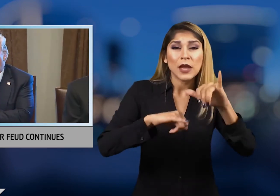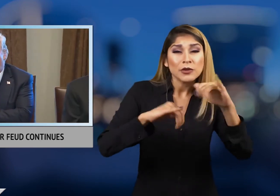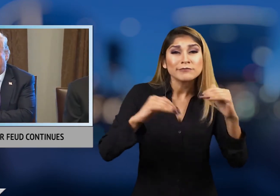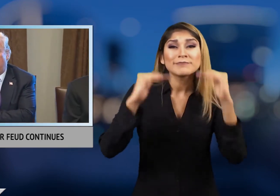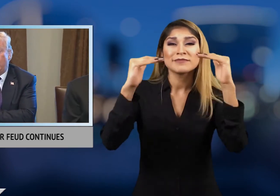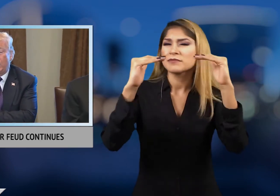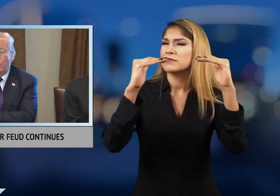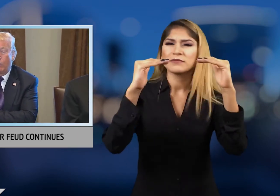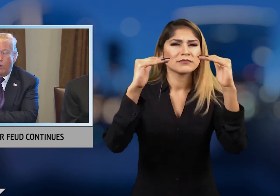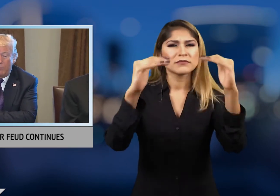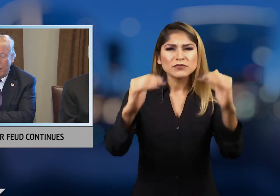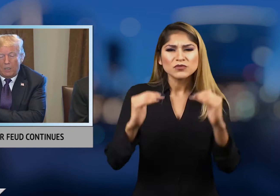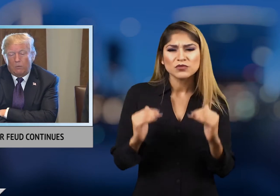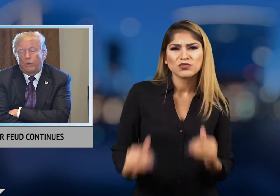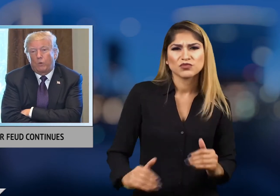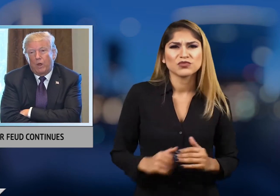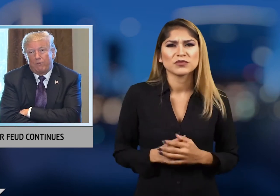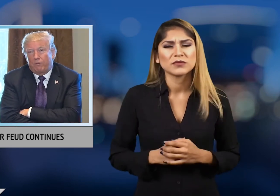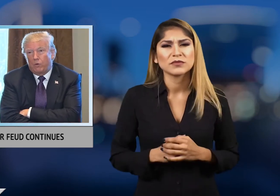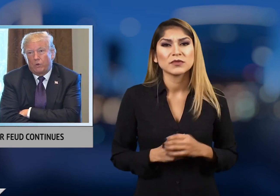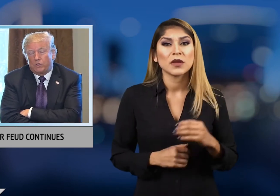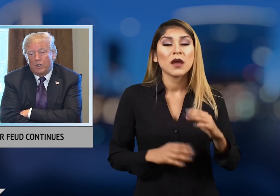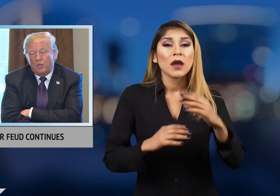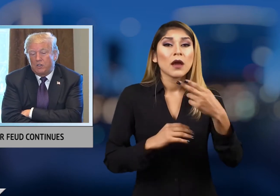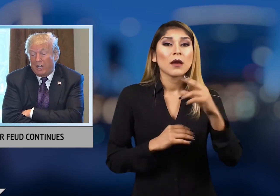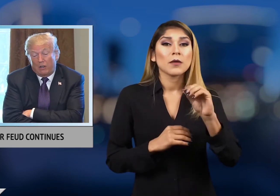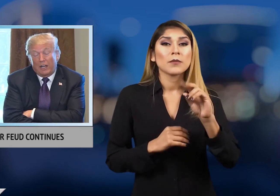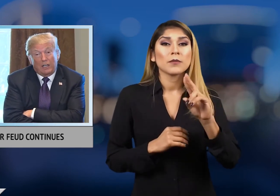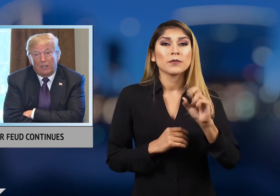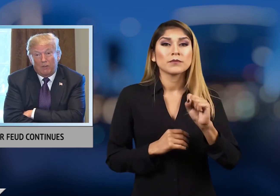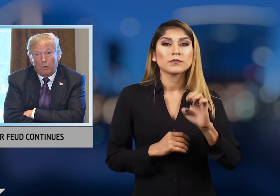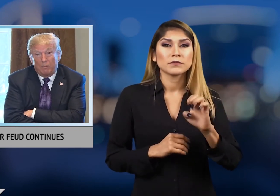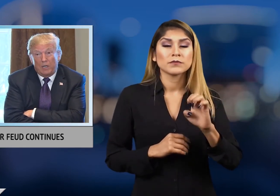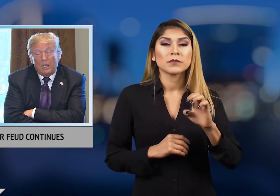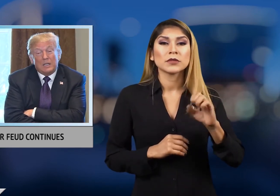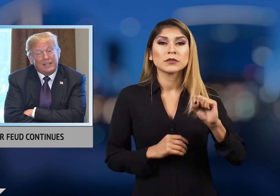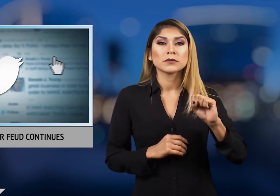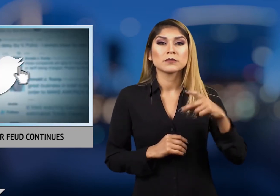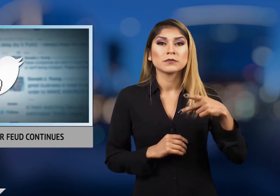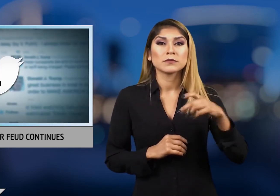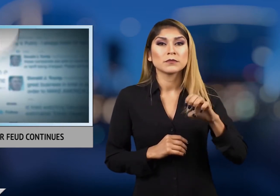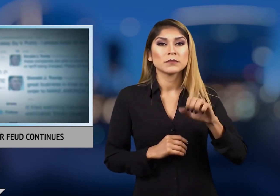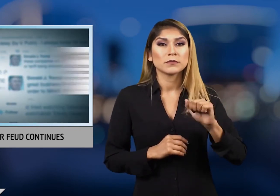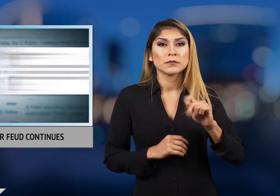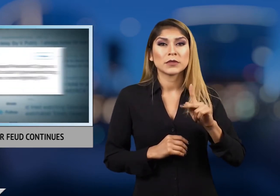the standards of this country. House Speaker